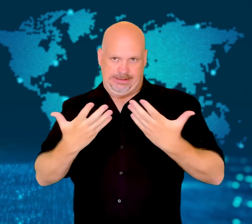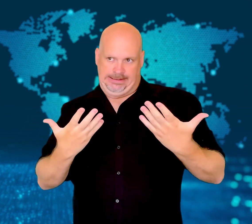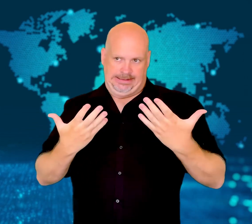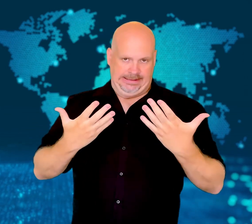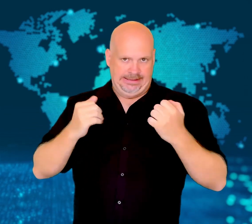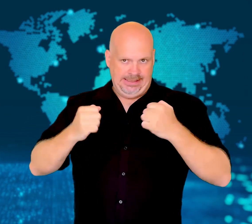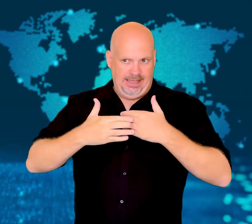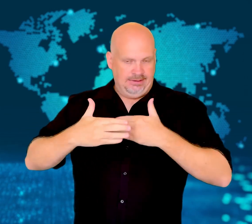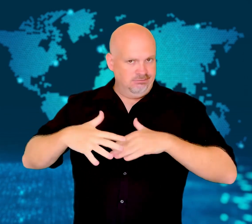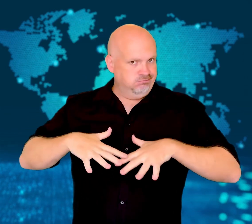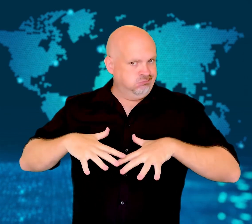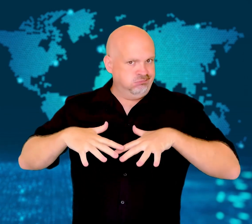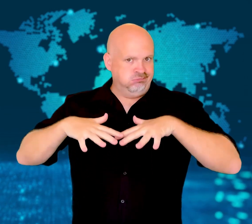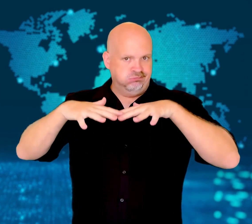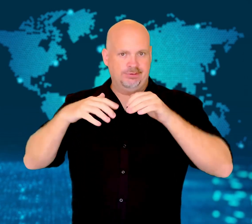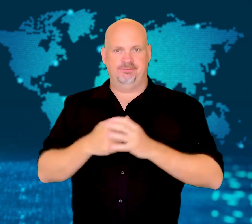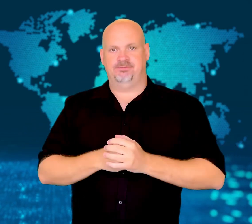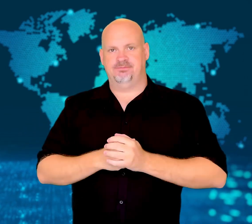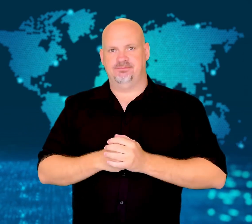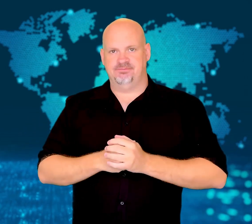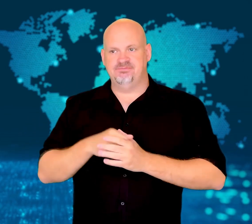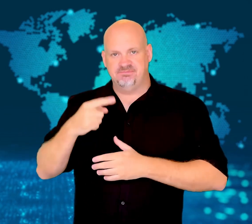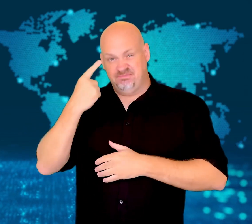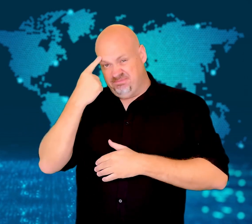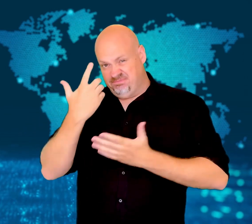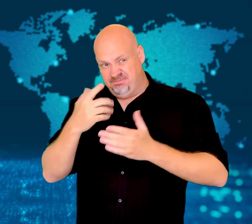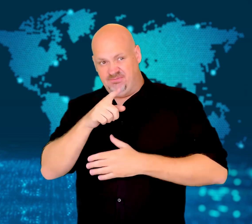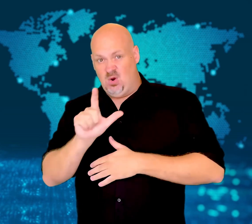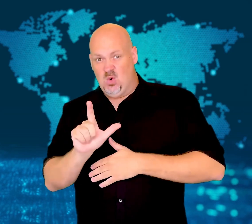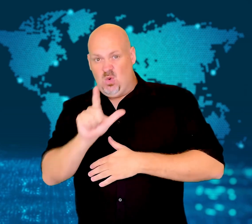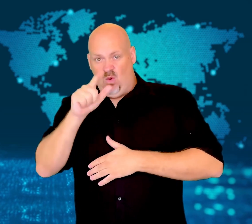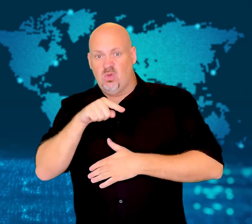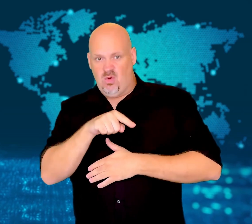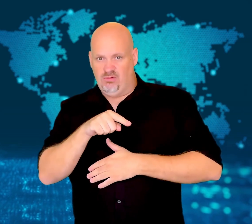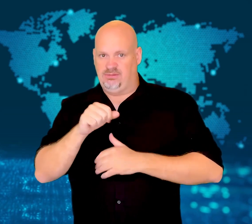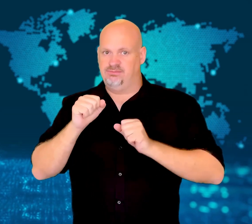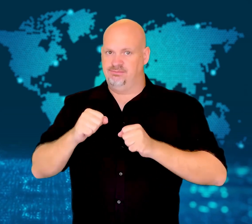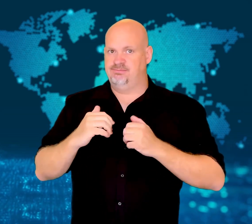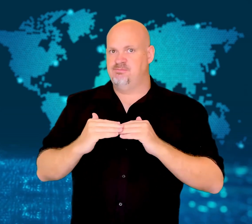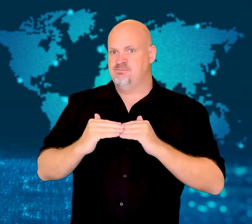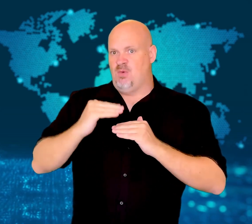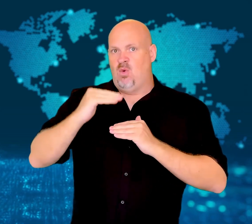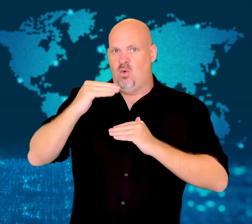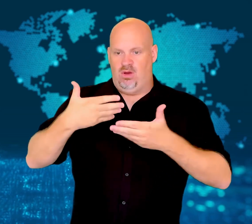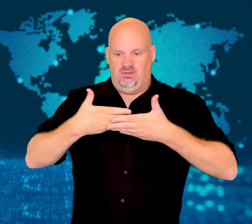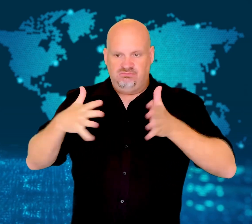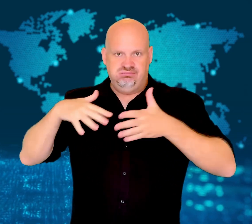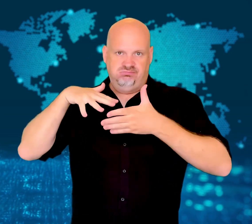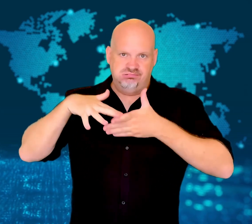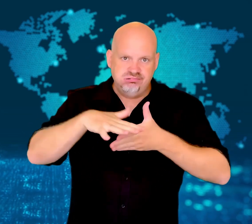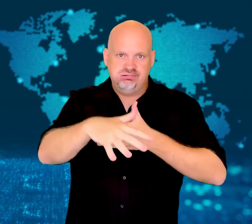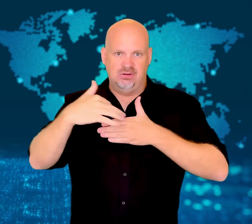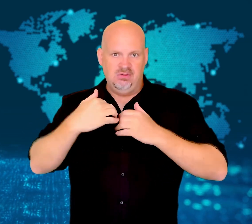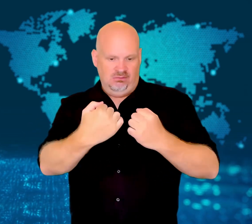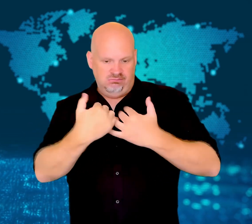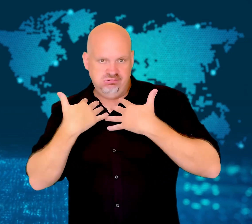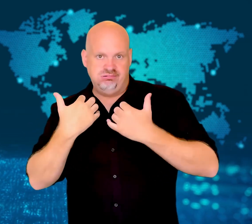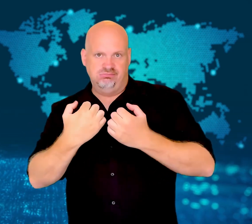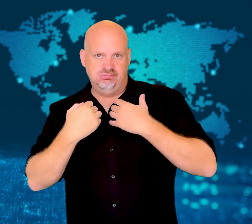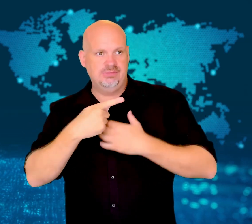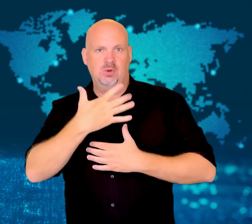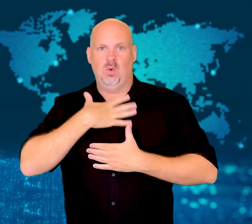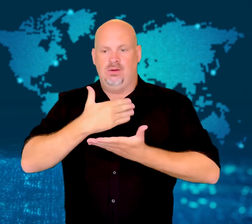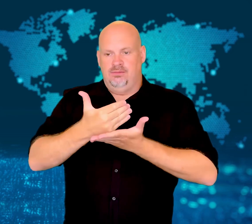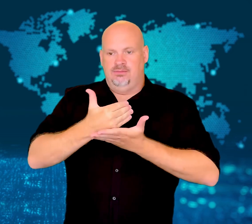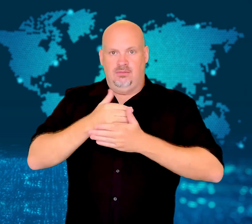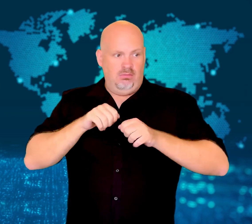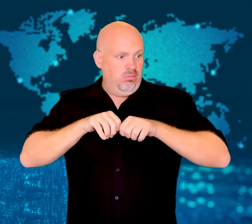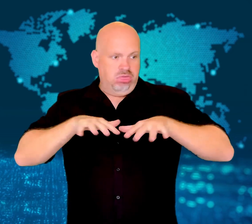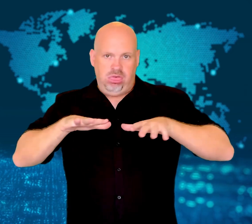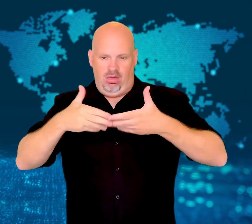They anticipate North Korea may again release water from their dam